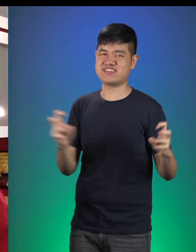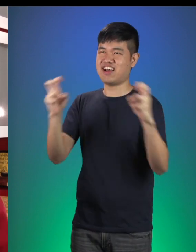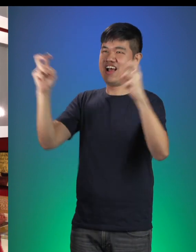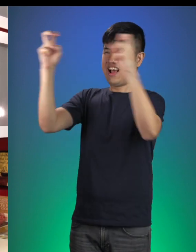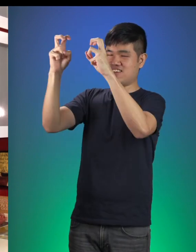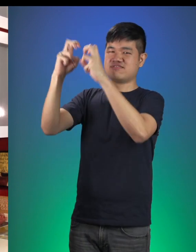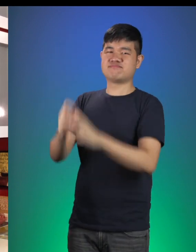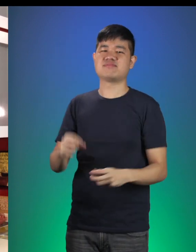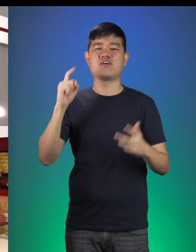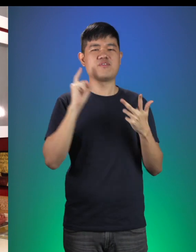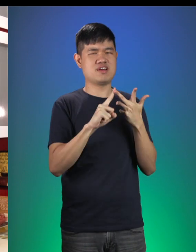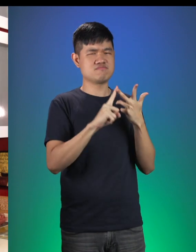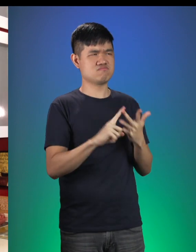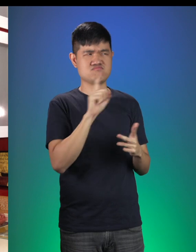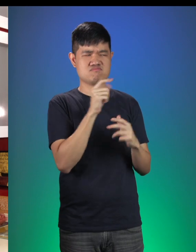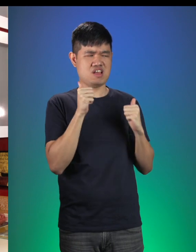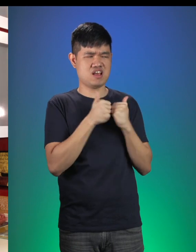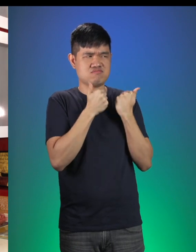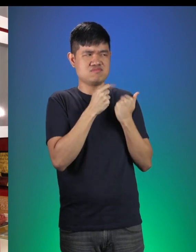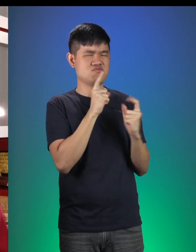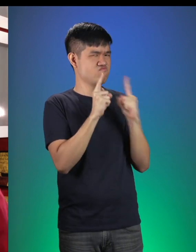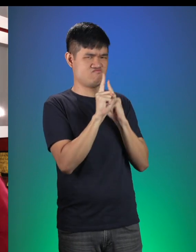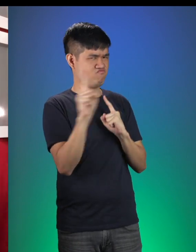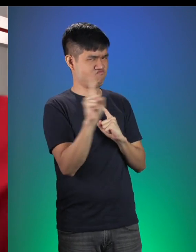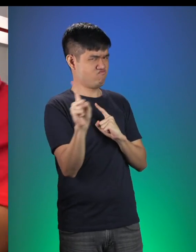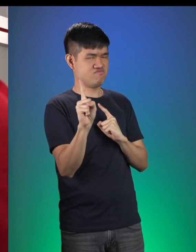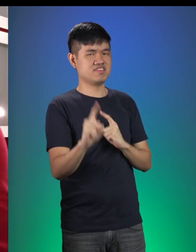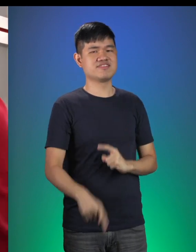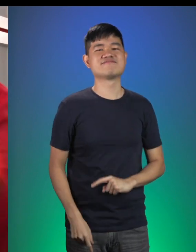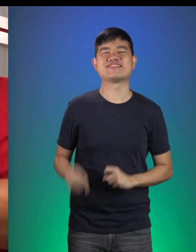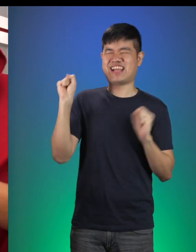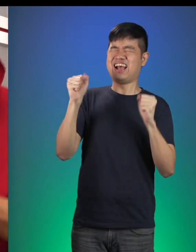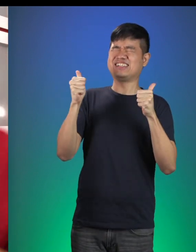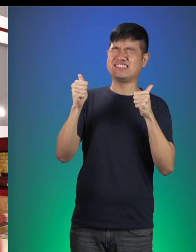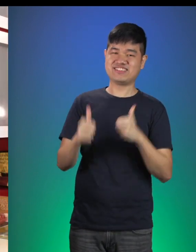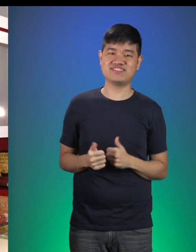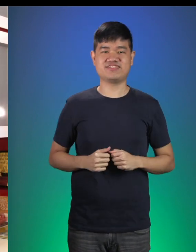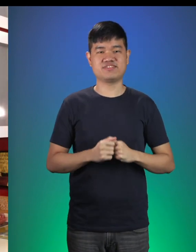And number three, don’t talk to strangers. Got it! Hey boys and girls